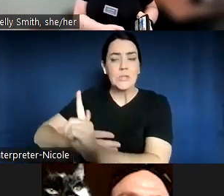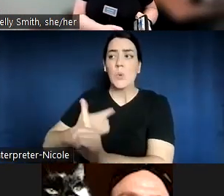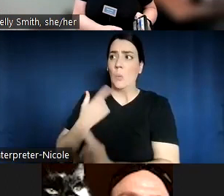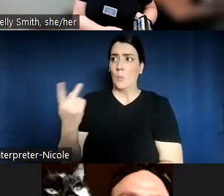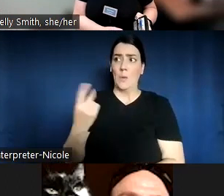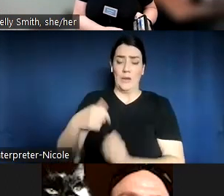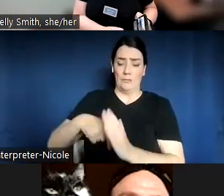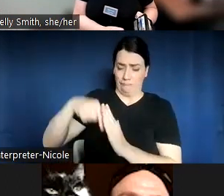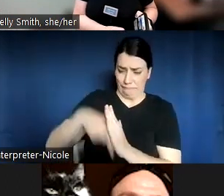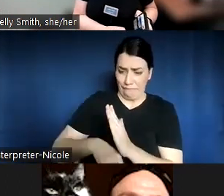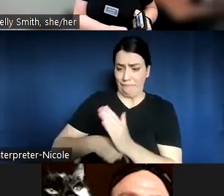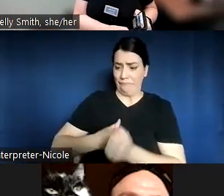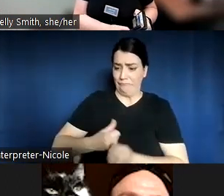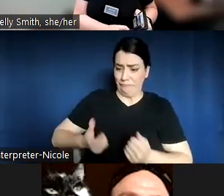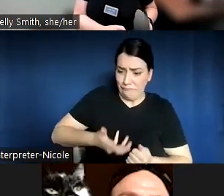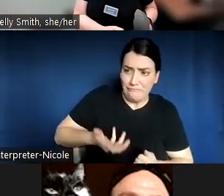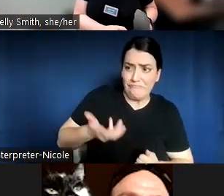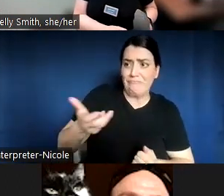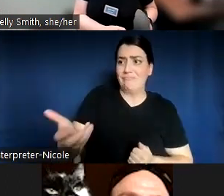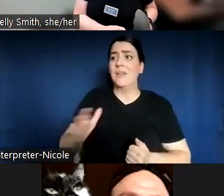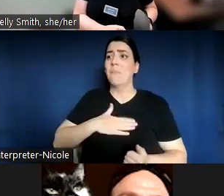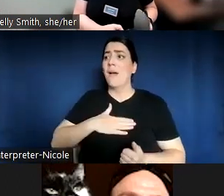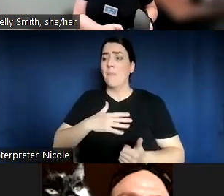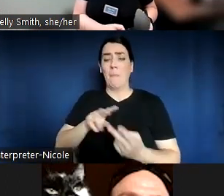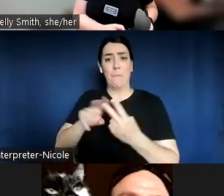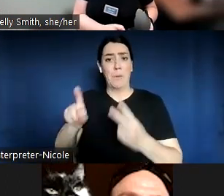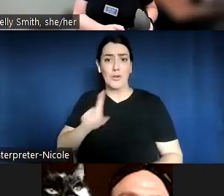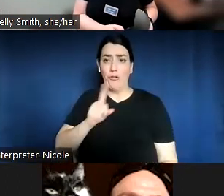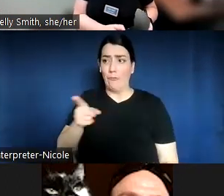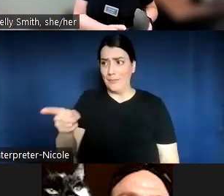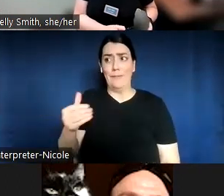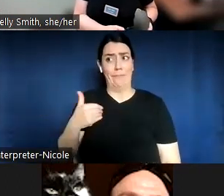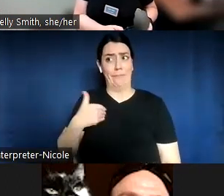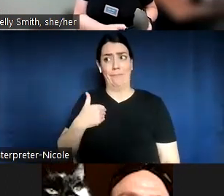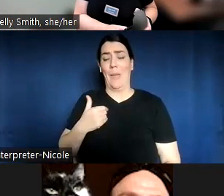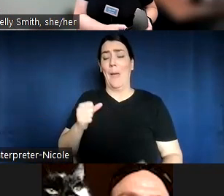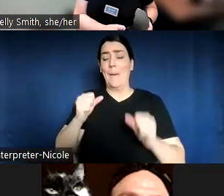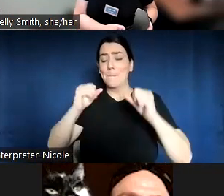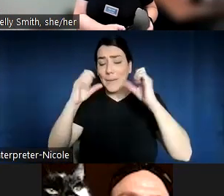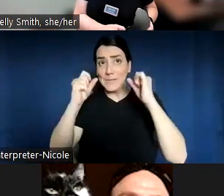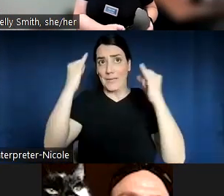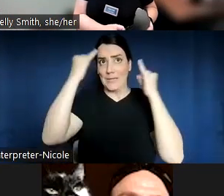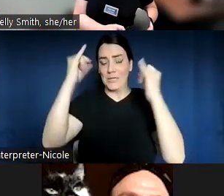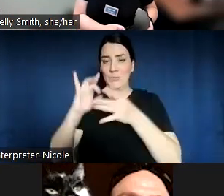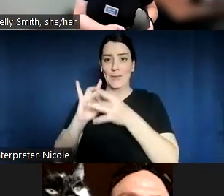And my partner had some amazing ideas about open education, about teaching, about working